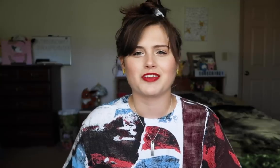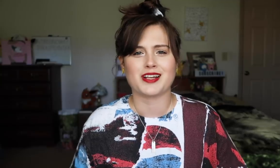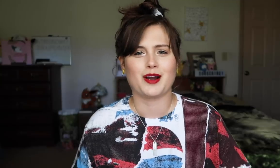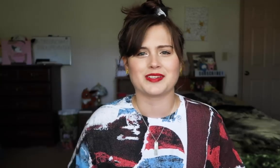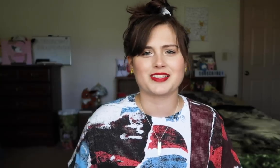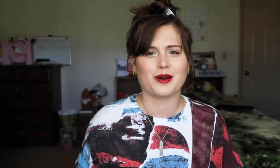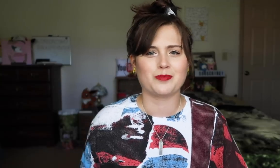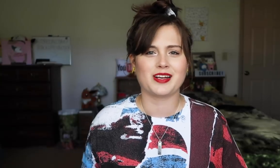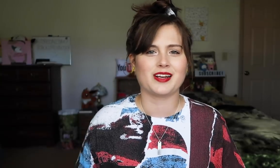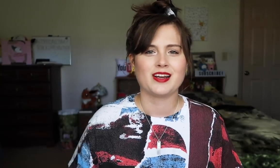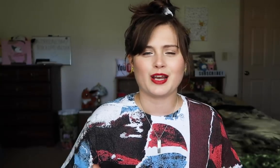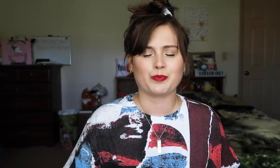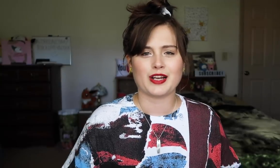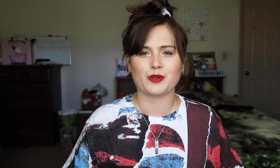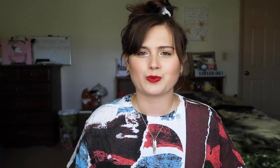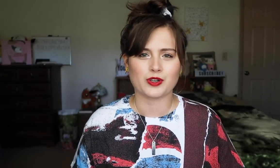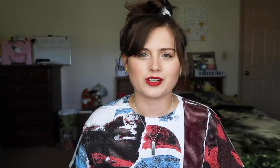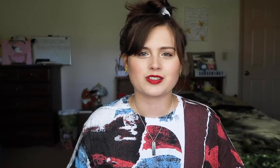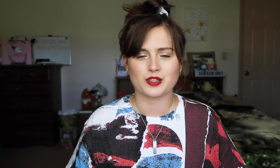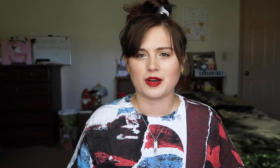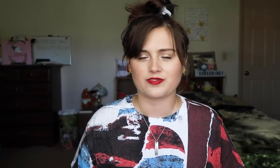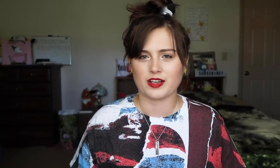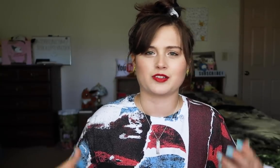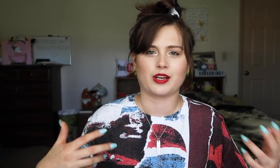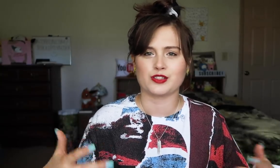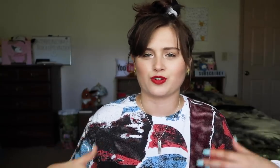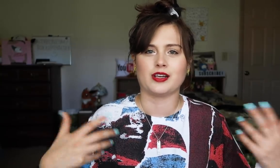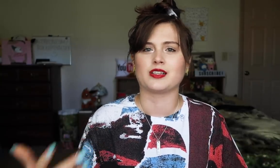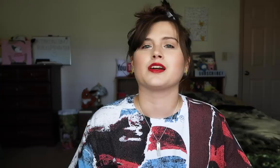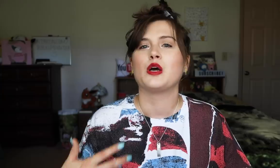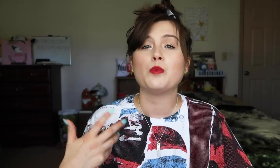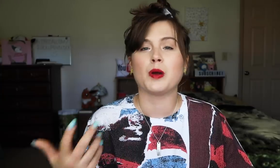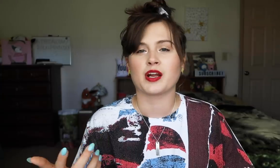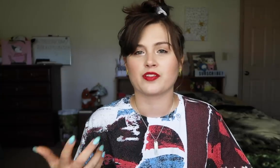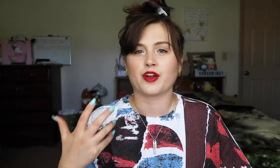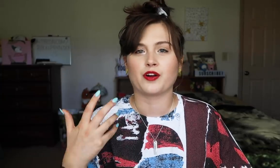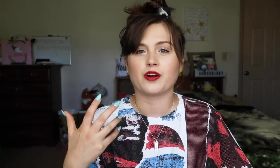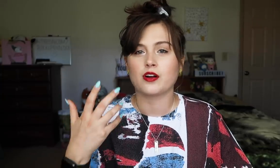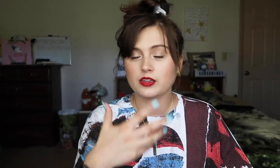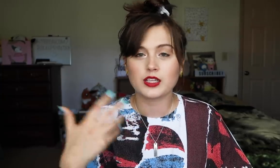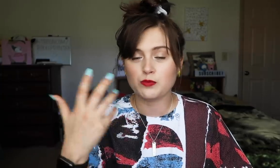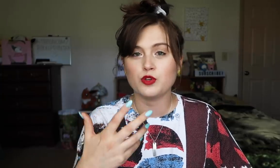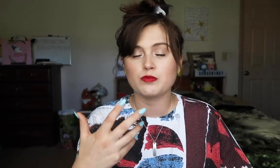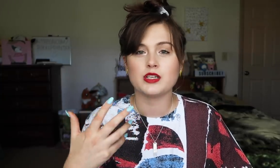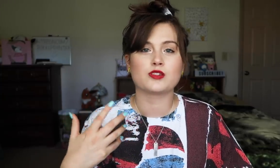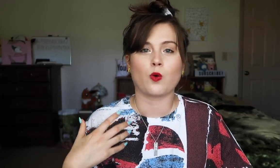all the time to tell me and pronounce words to my face so I can try to mimic their lip-movements